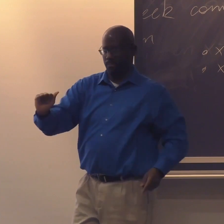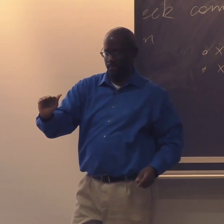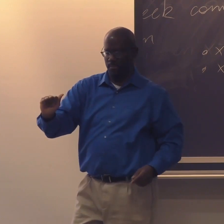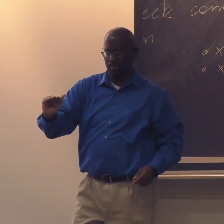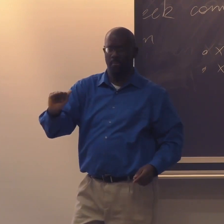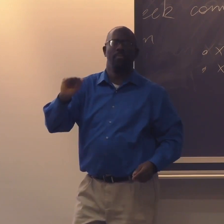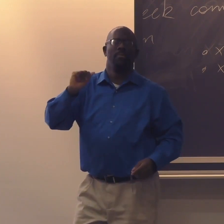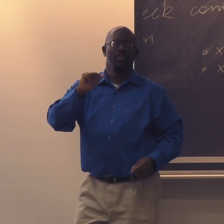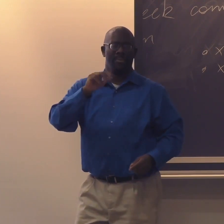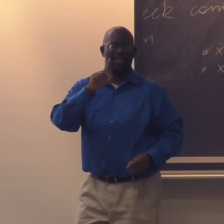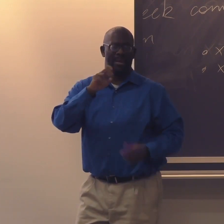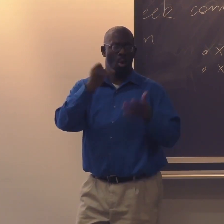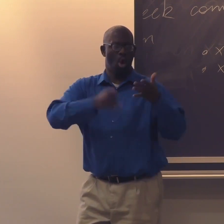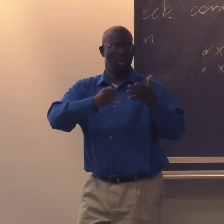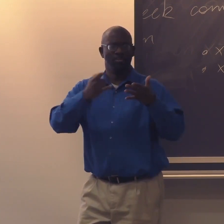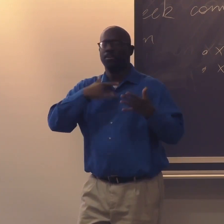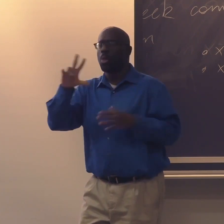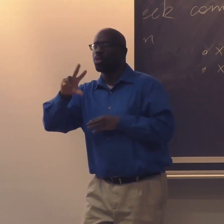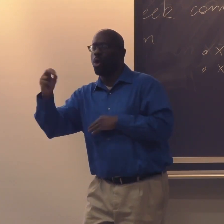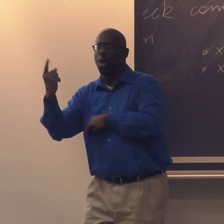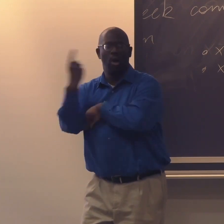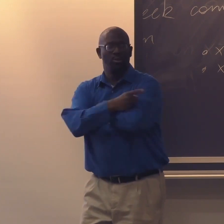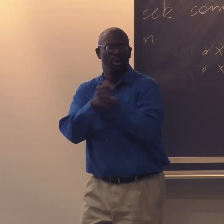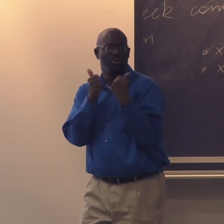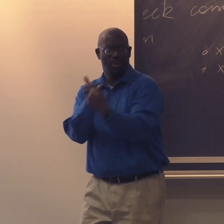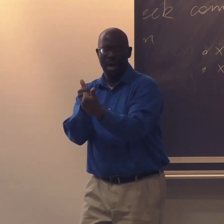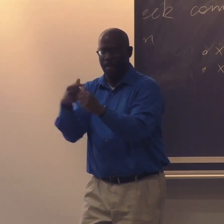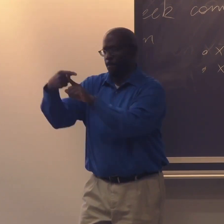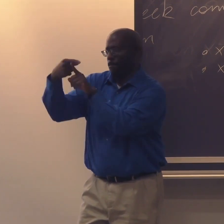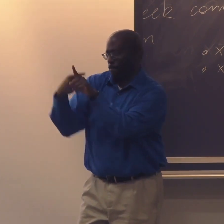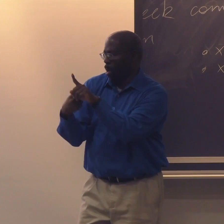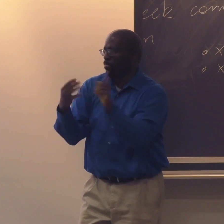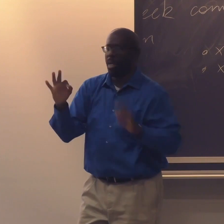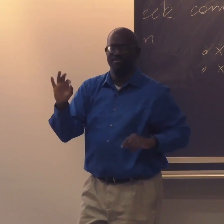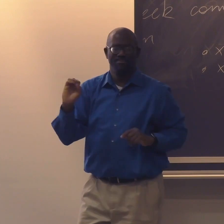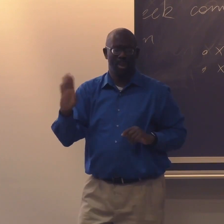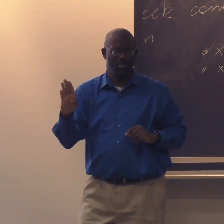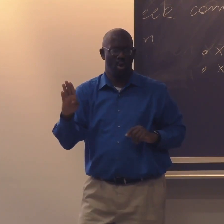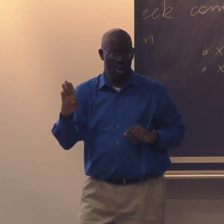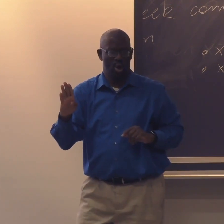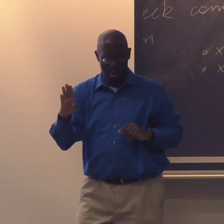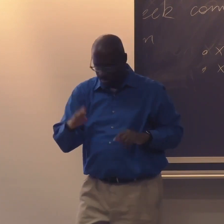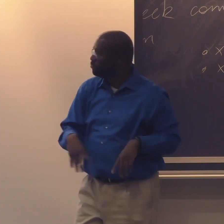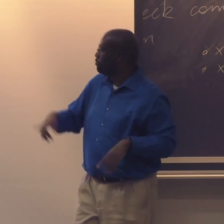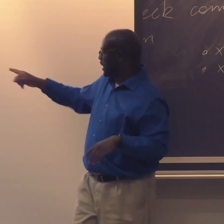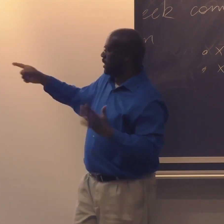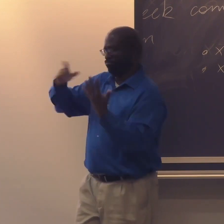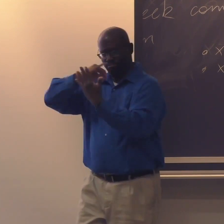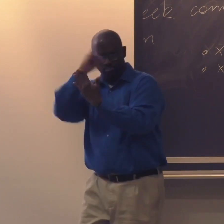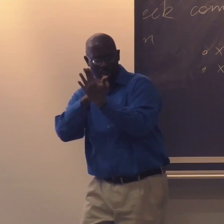and drew a art 30-day challenge for the month of February.